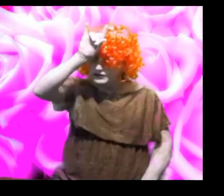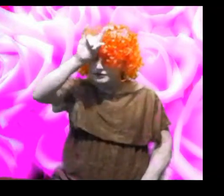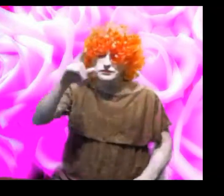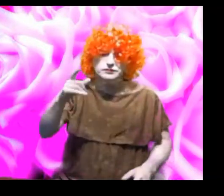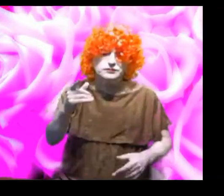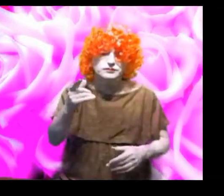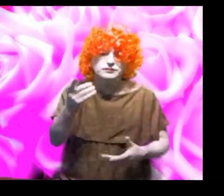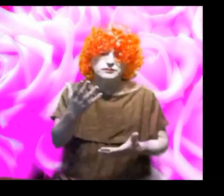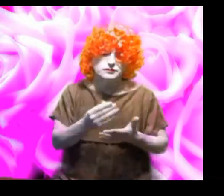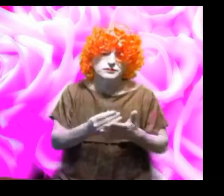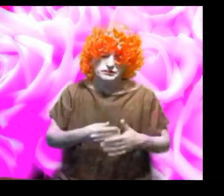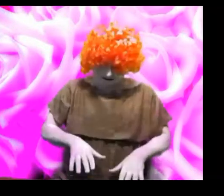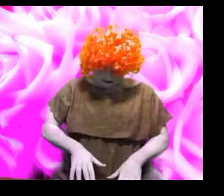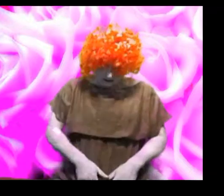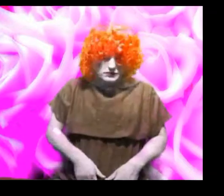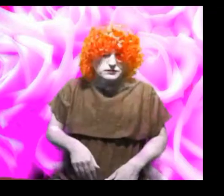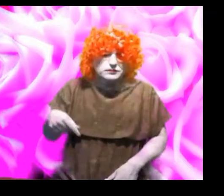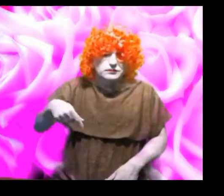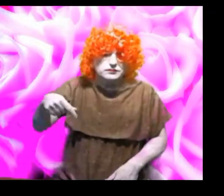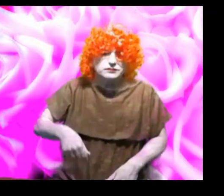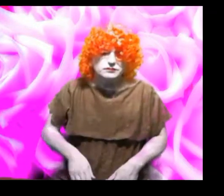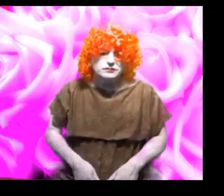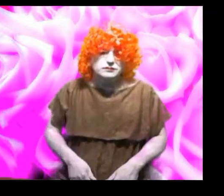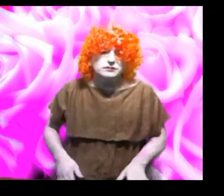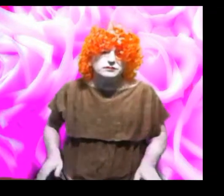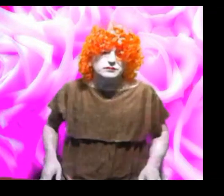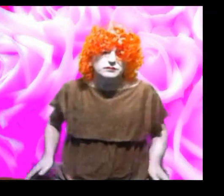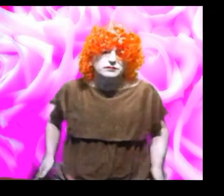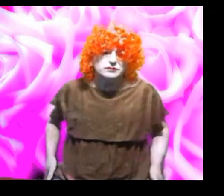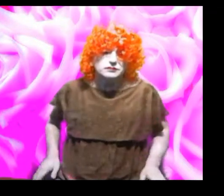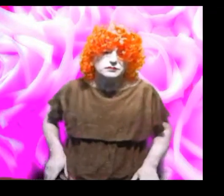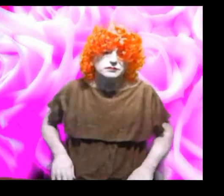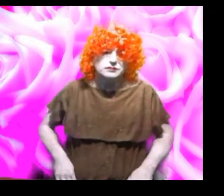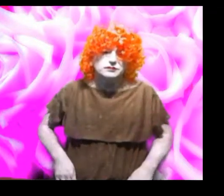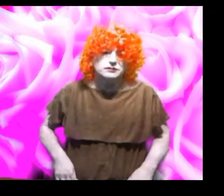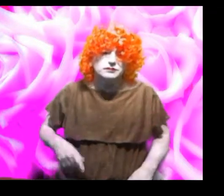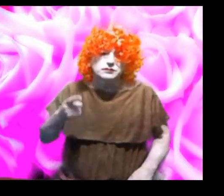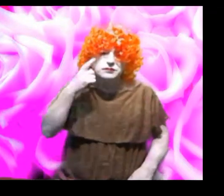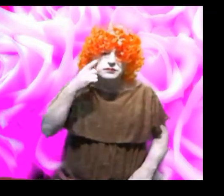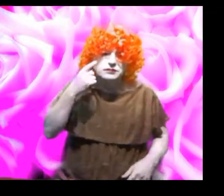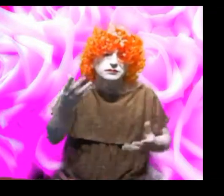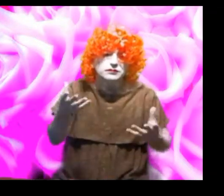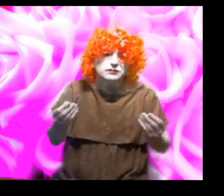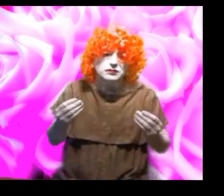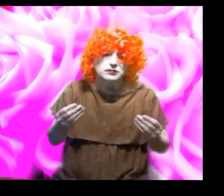sometimes demons do things like touch your privates, to see if you are soft and good to kill and eat.